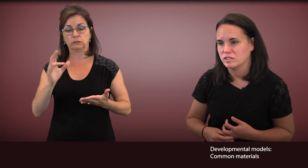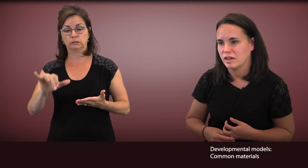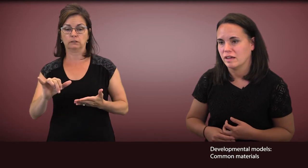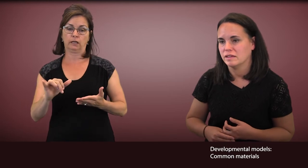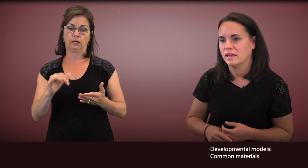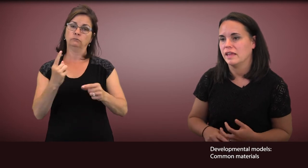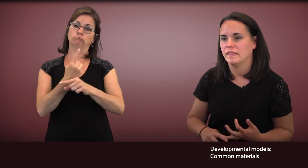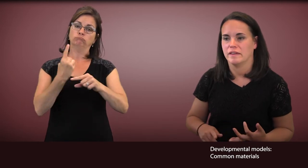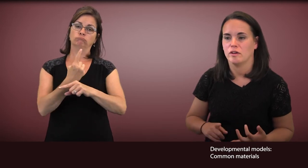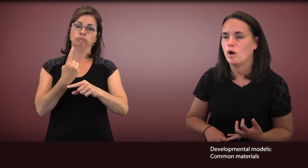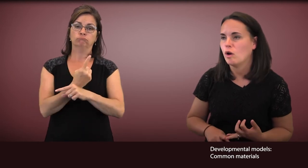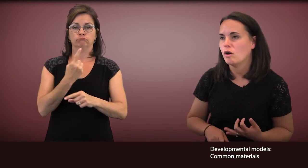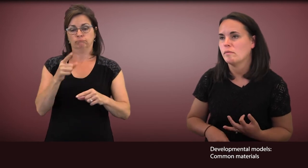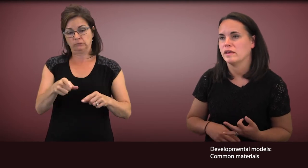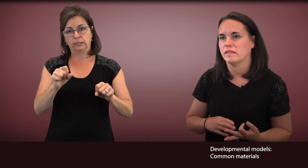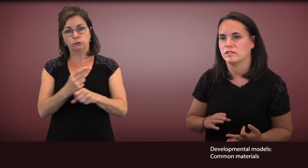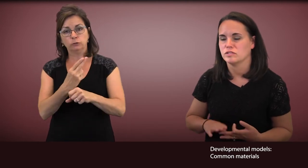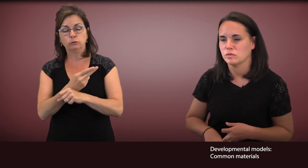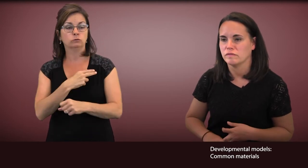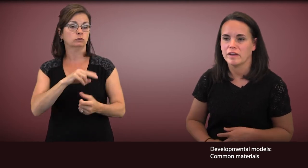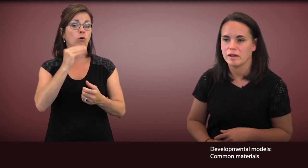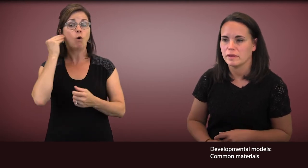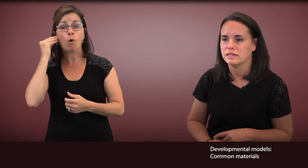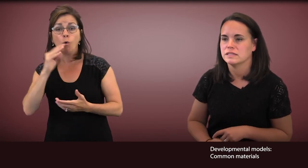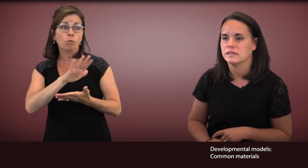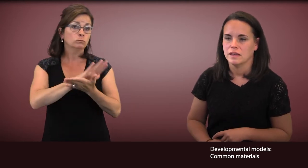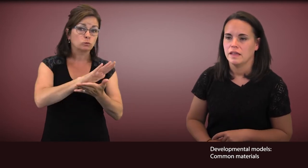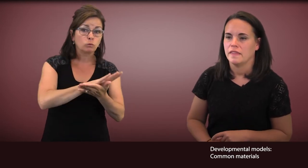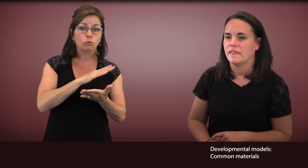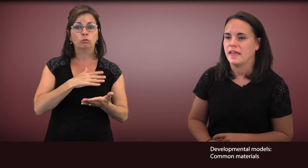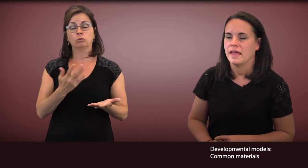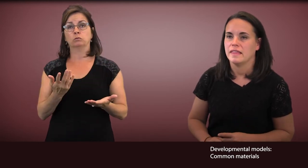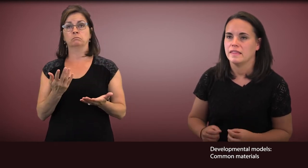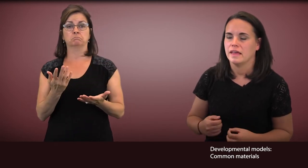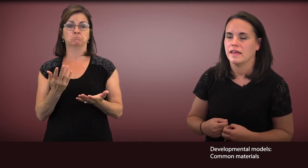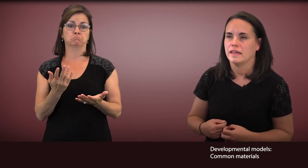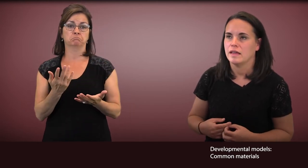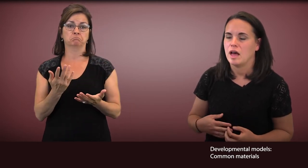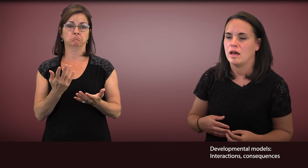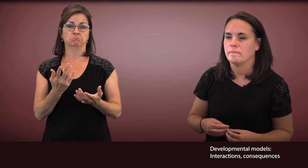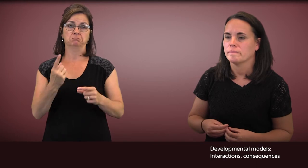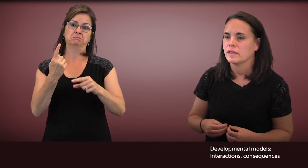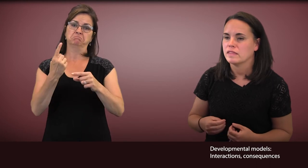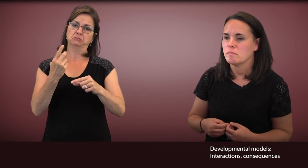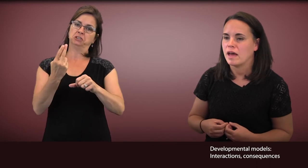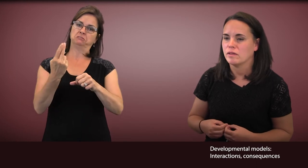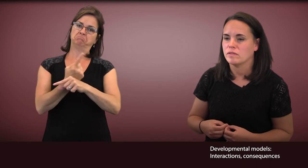to the child in their home and in their school environments, that the models